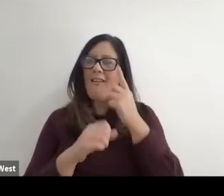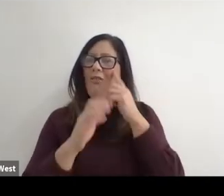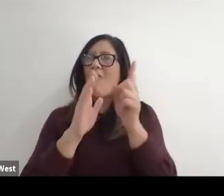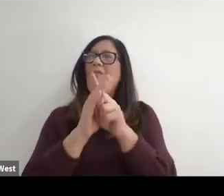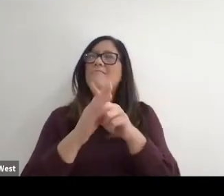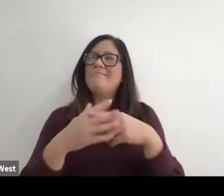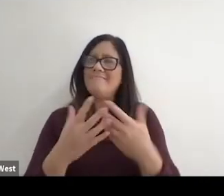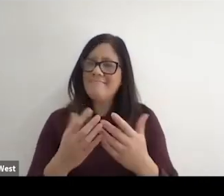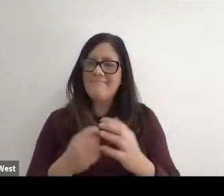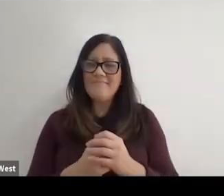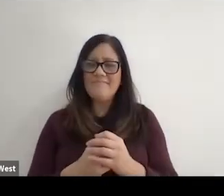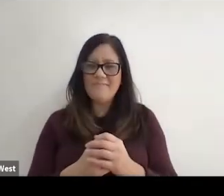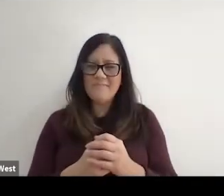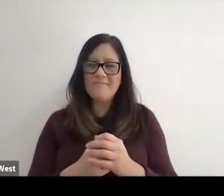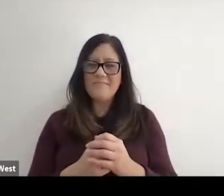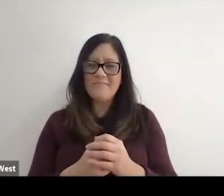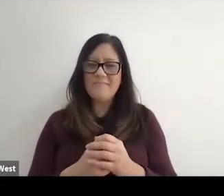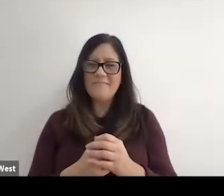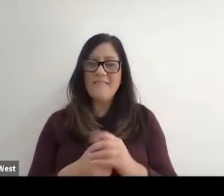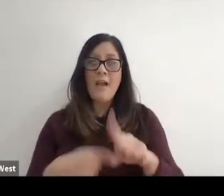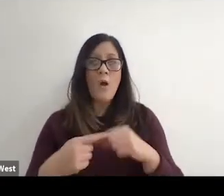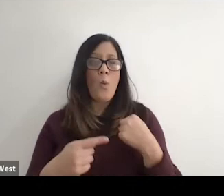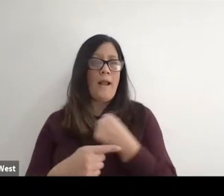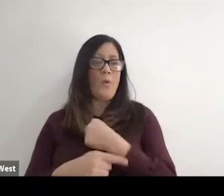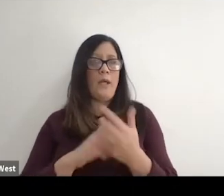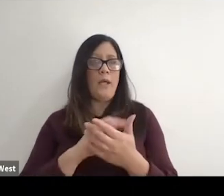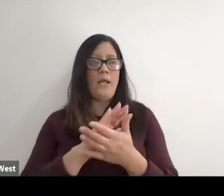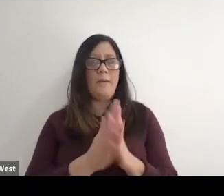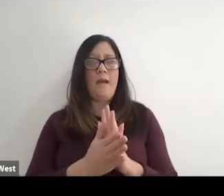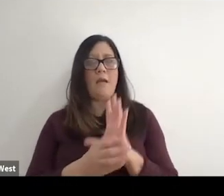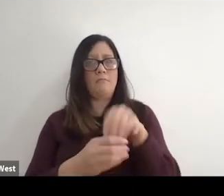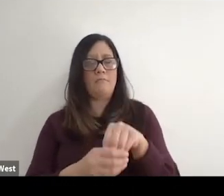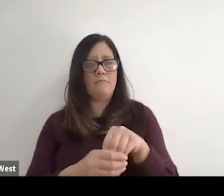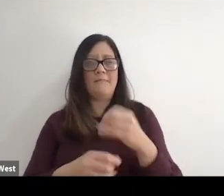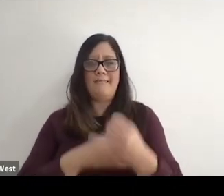This thought came came forward to me when. When we became part of the International